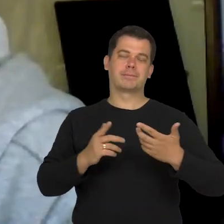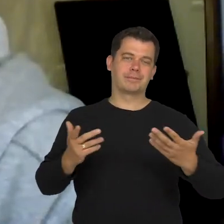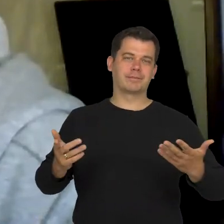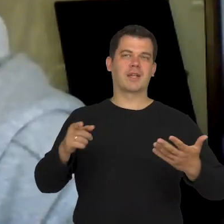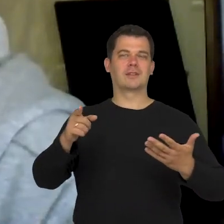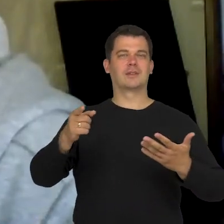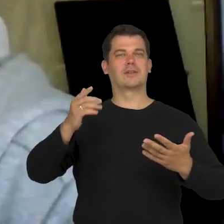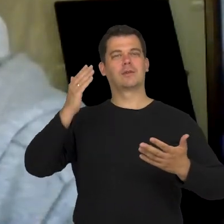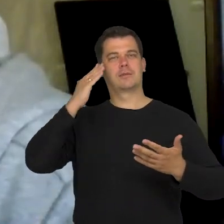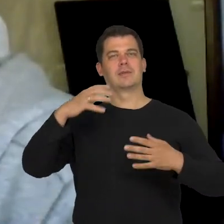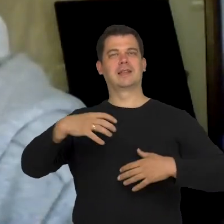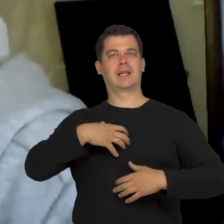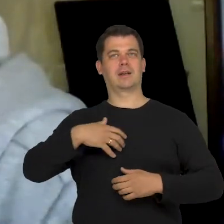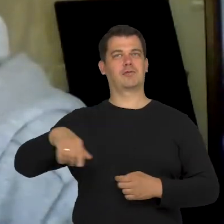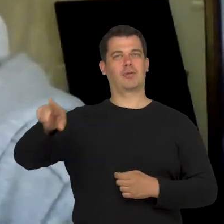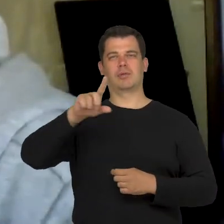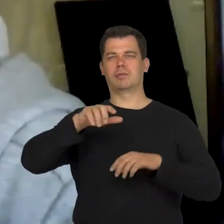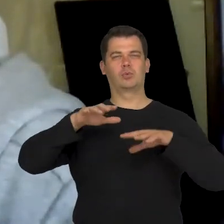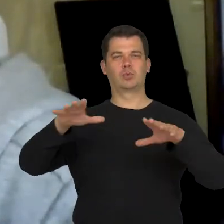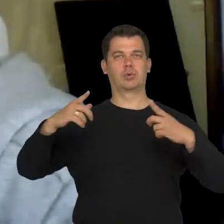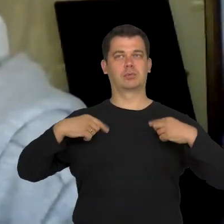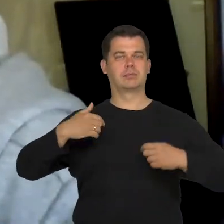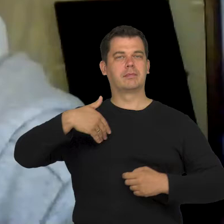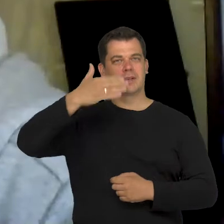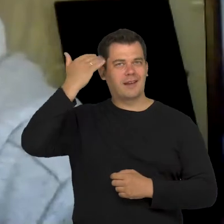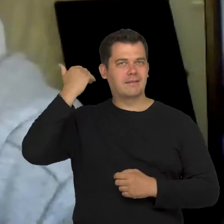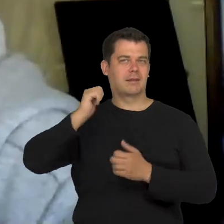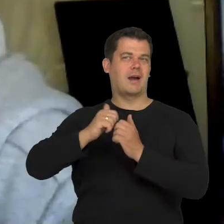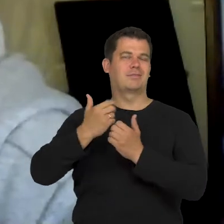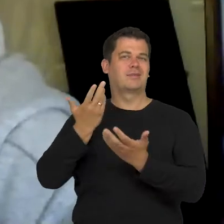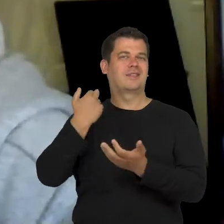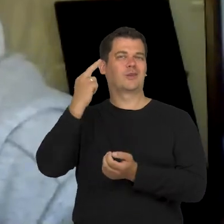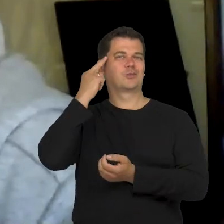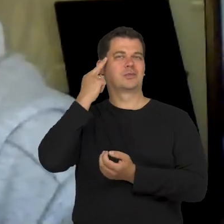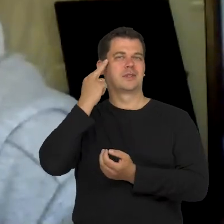because many headteachers don't know or are not aware